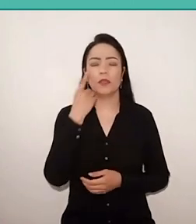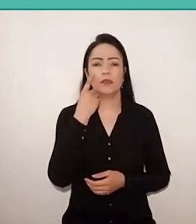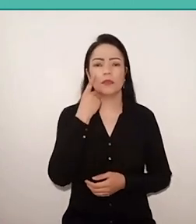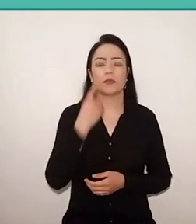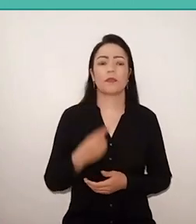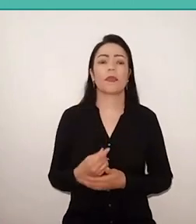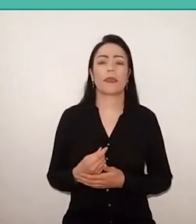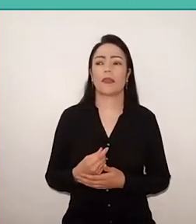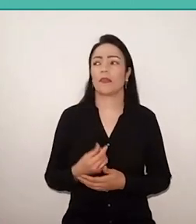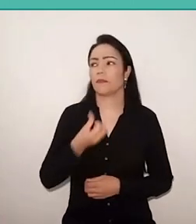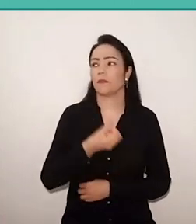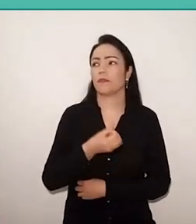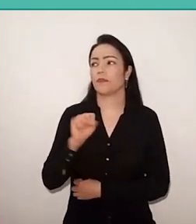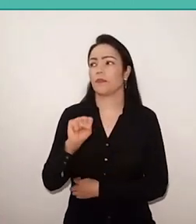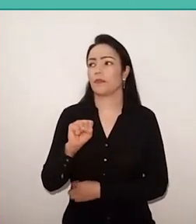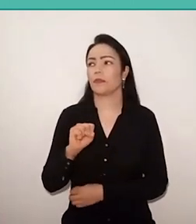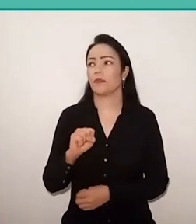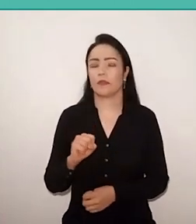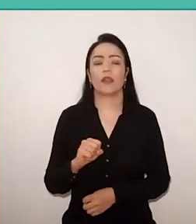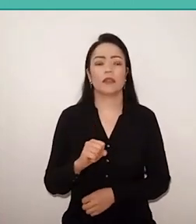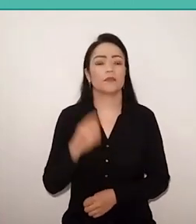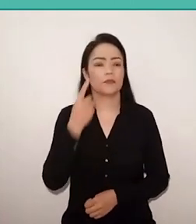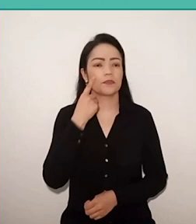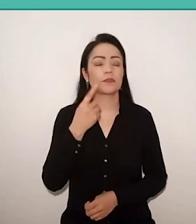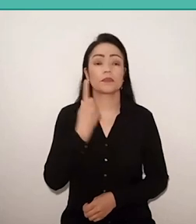and published by first time in 1970, therefore, last year,